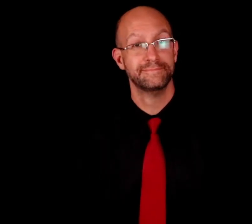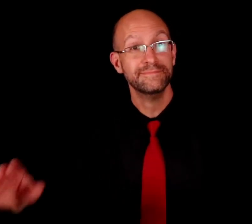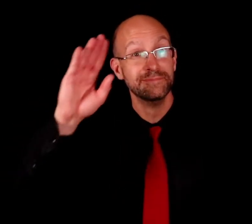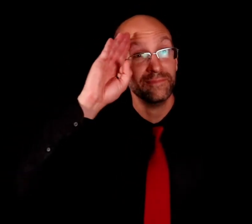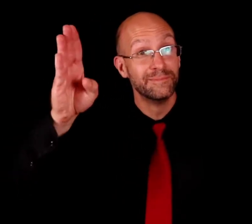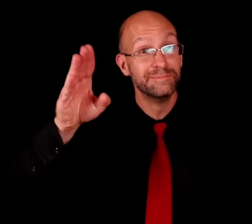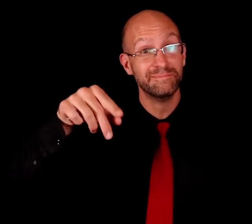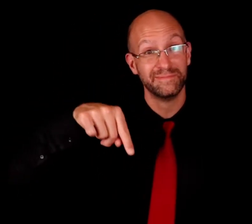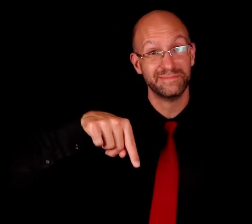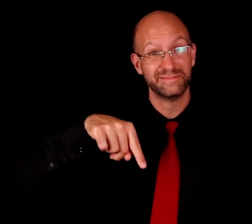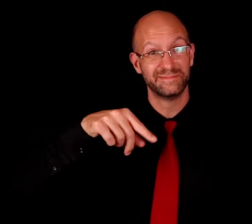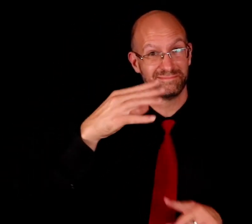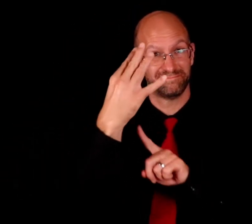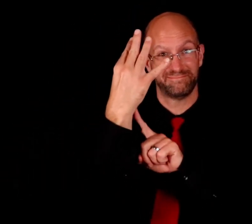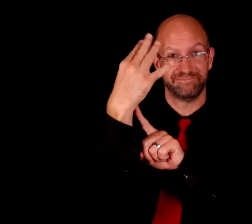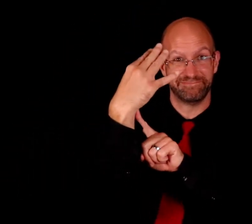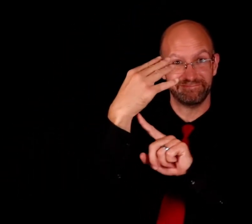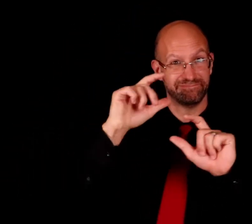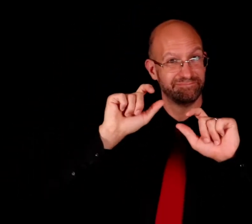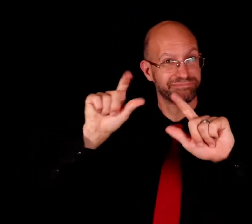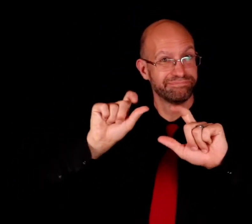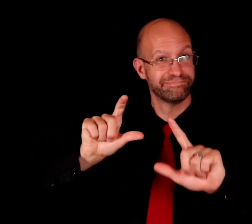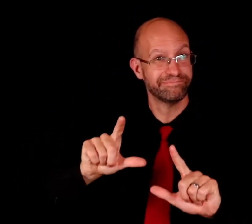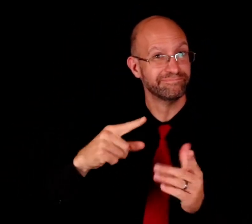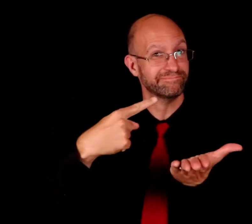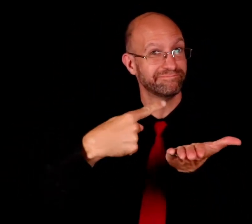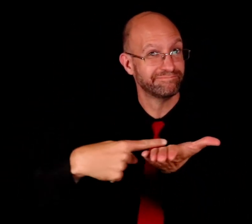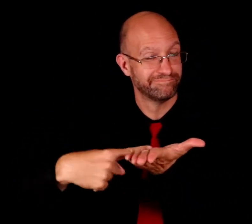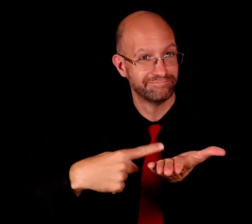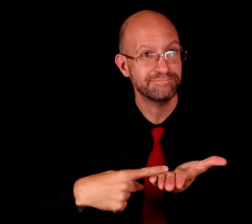Hello! For this video discussion